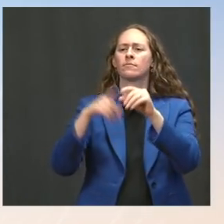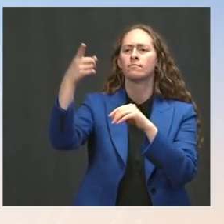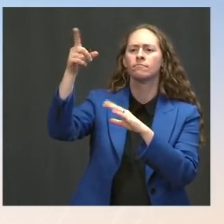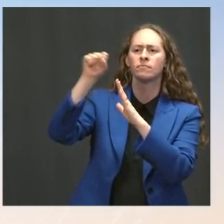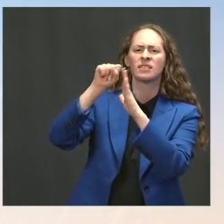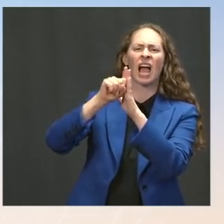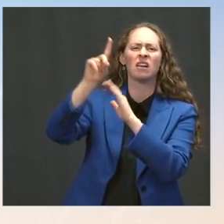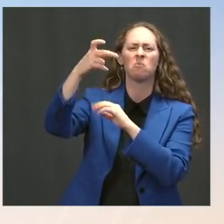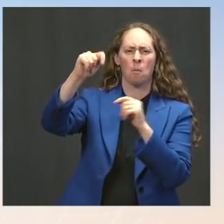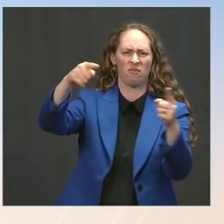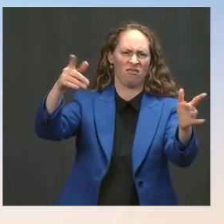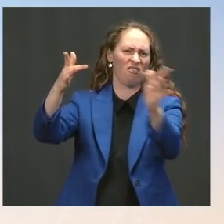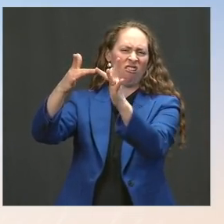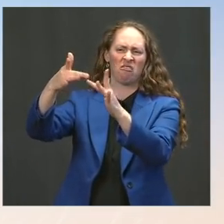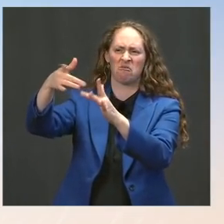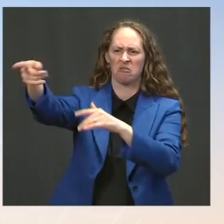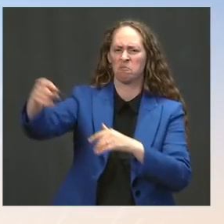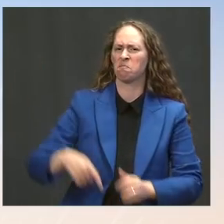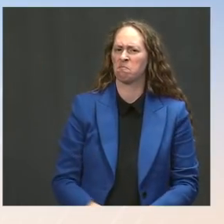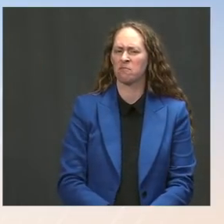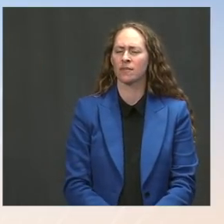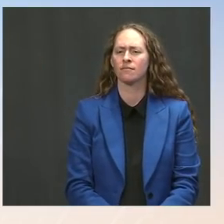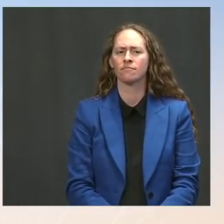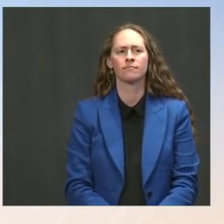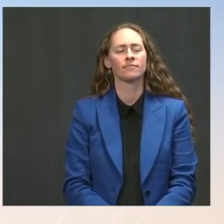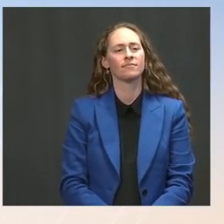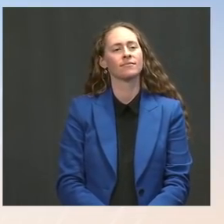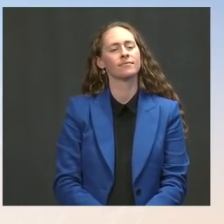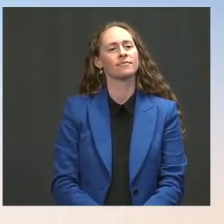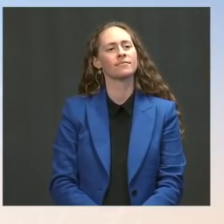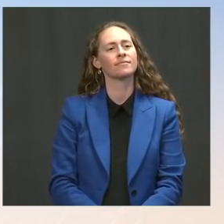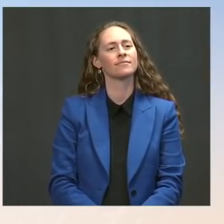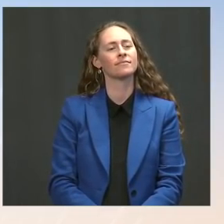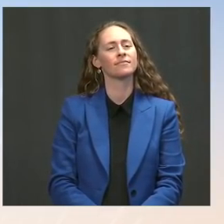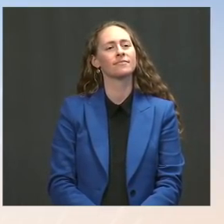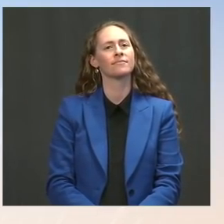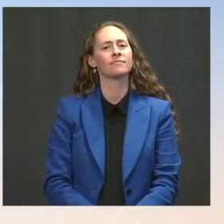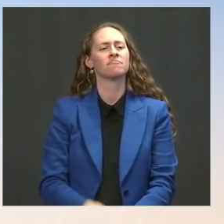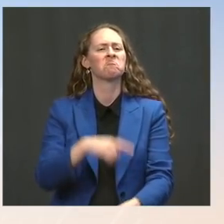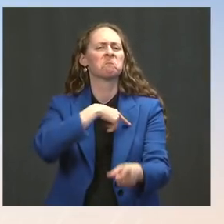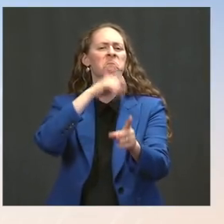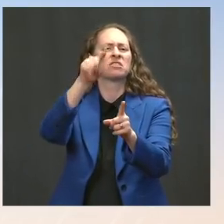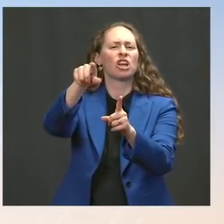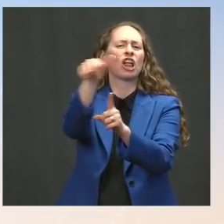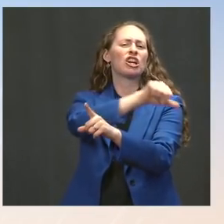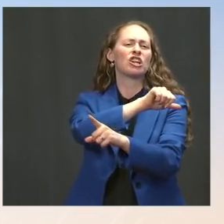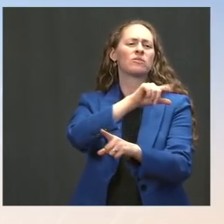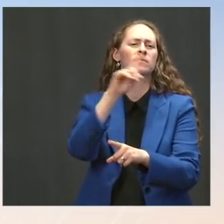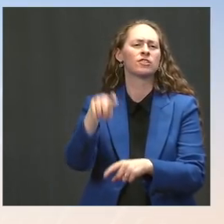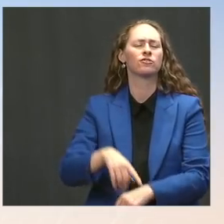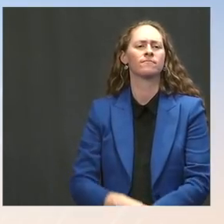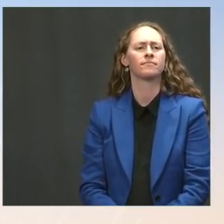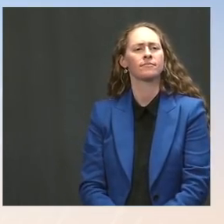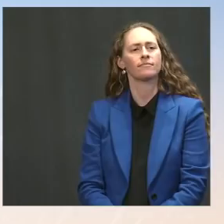The Press: Okay. And then just on a different issue, you know, with people talking about COVID and what some of the impacts of this new surge